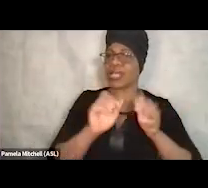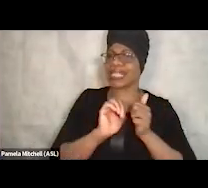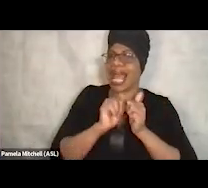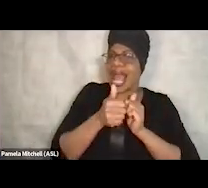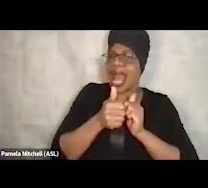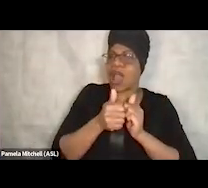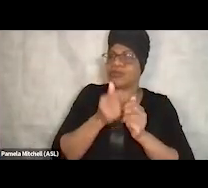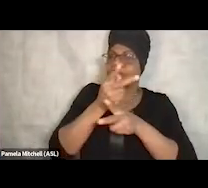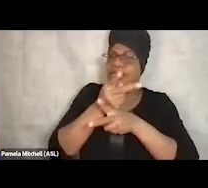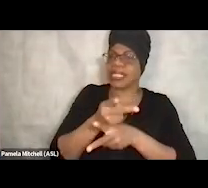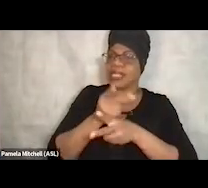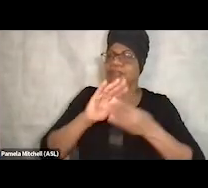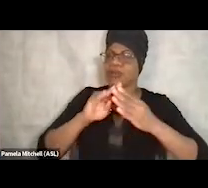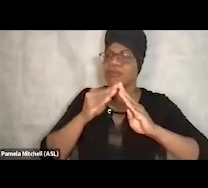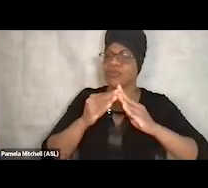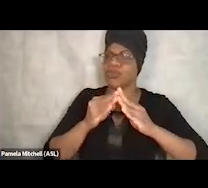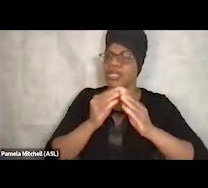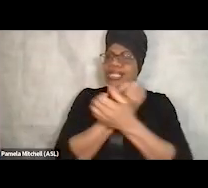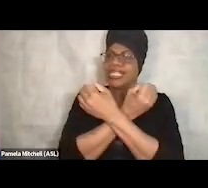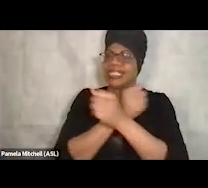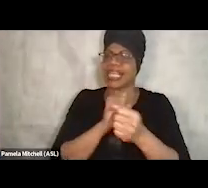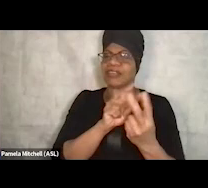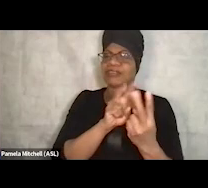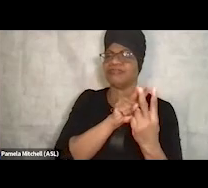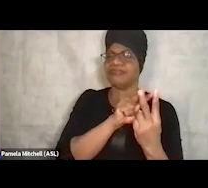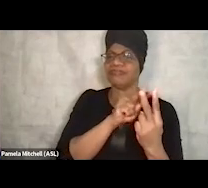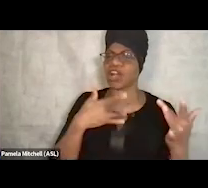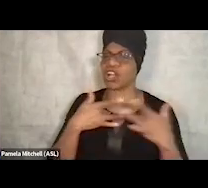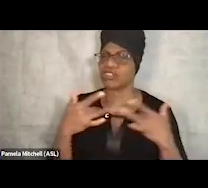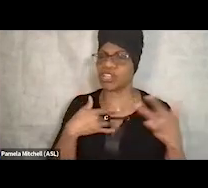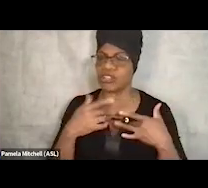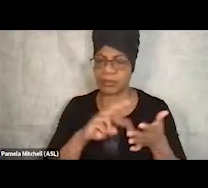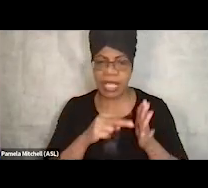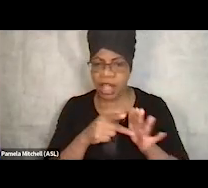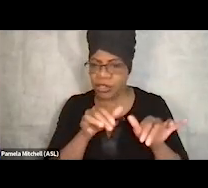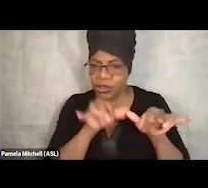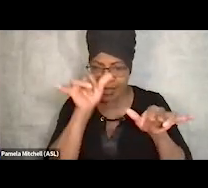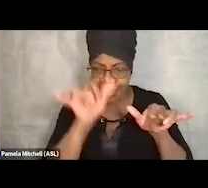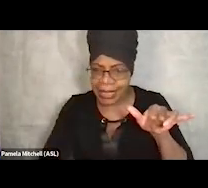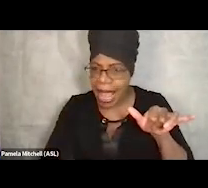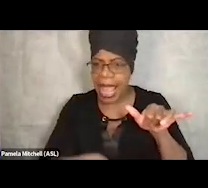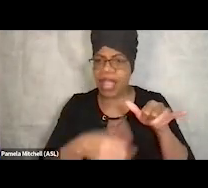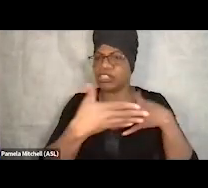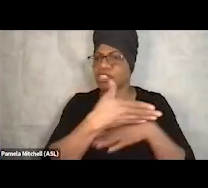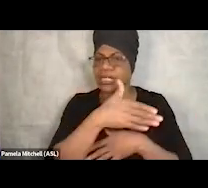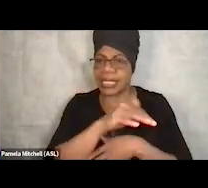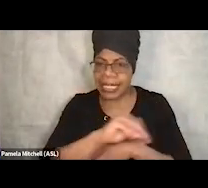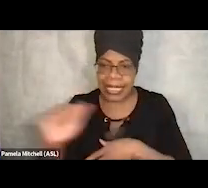And those two issues of are you gonna be here for the long run and are you gonna keep the community safe,